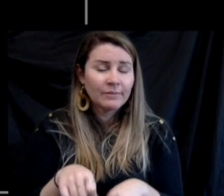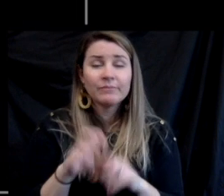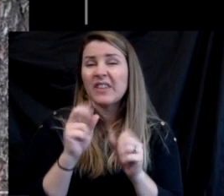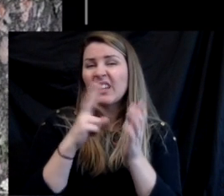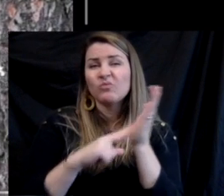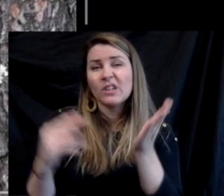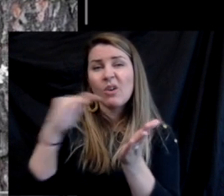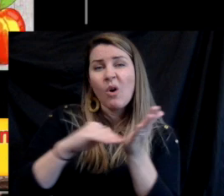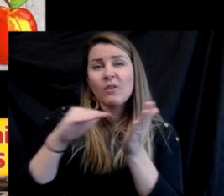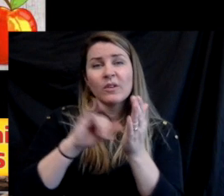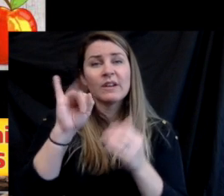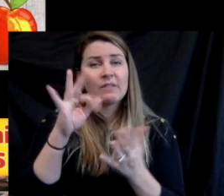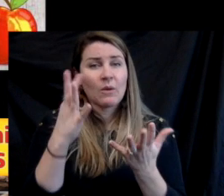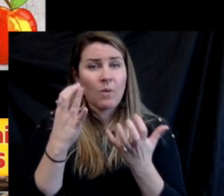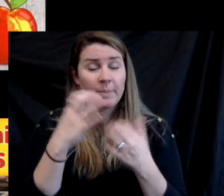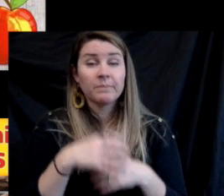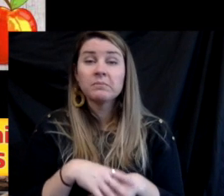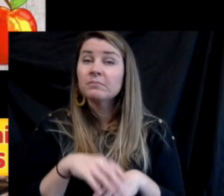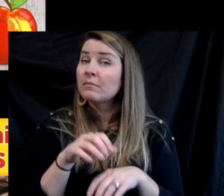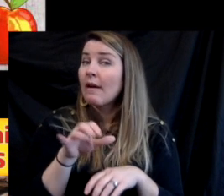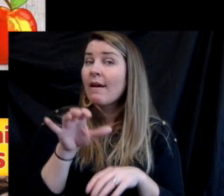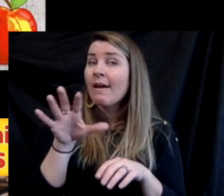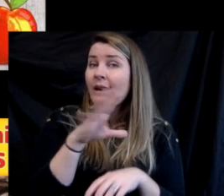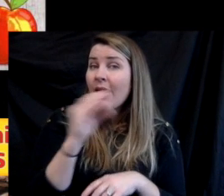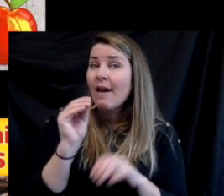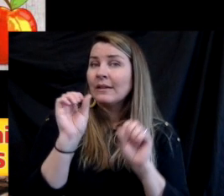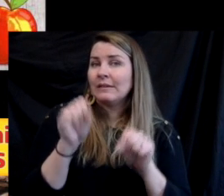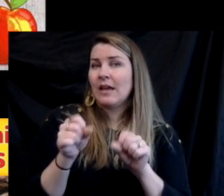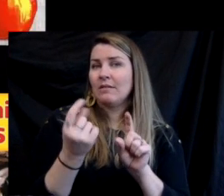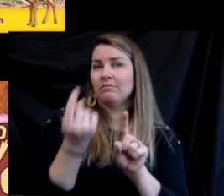Once they're done, they can close out the book. They can read it as many times as they would like